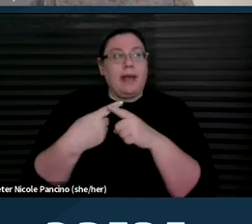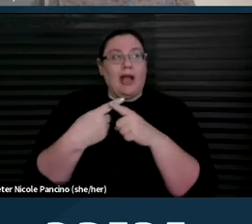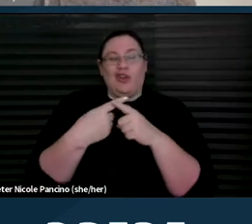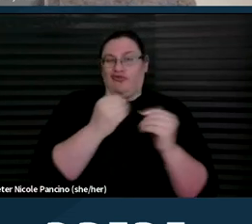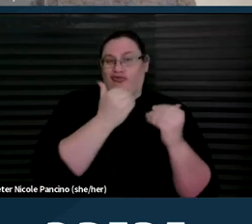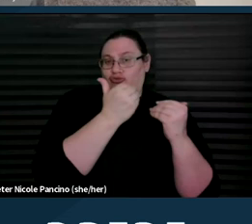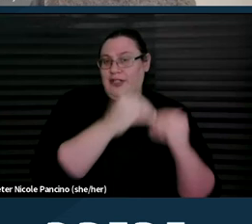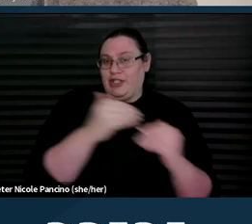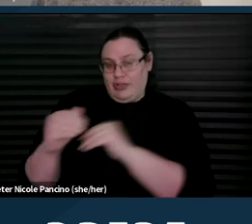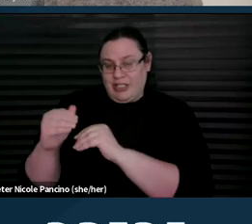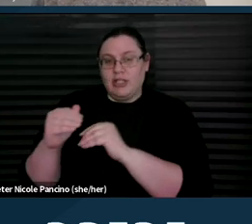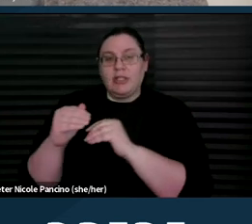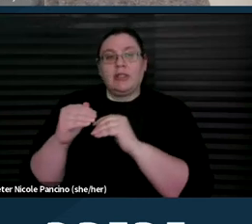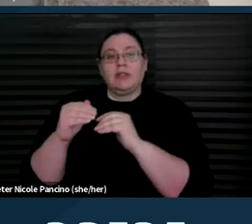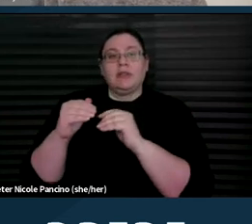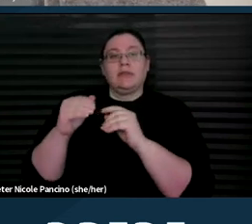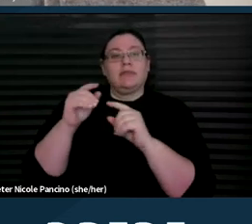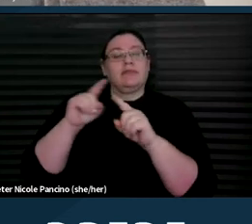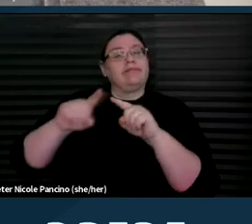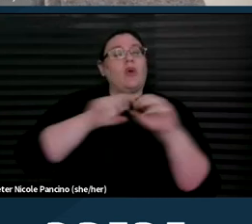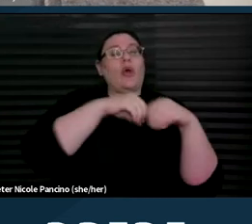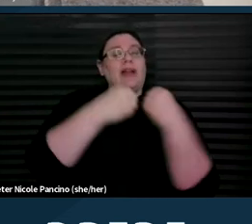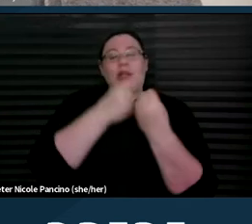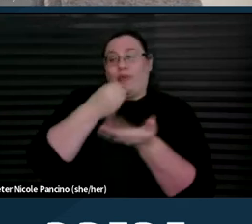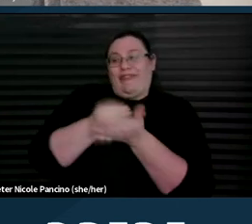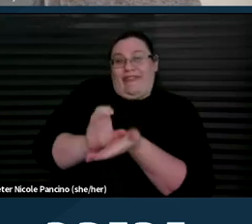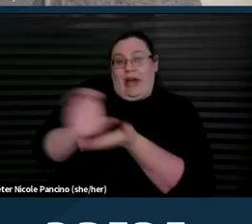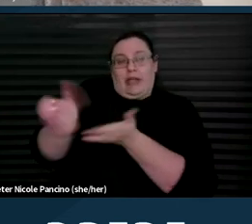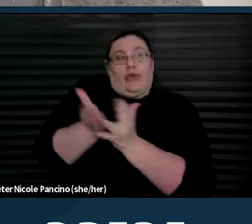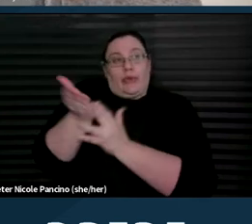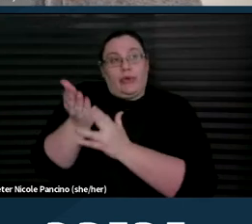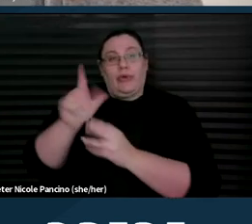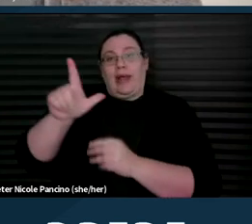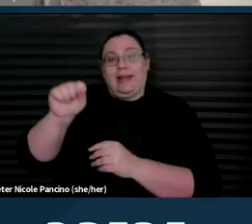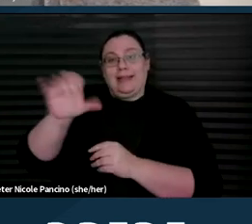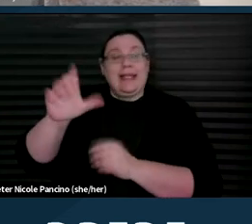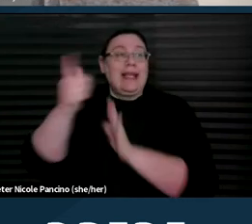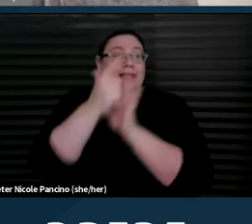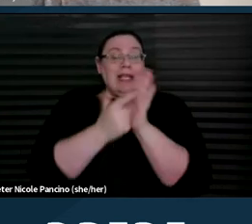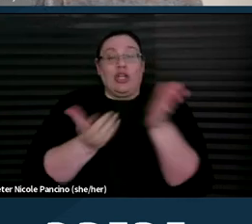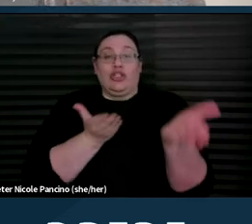on organizations that are funded by the Legal Services Corporation or LSC.